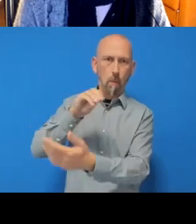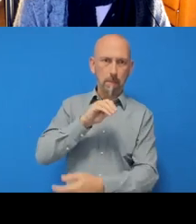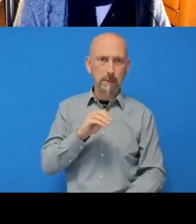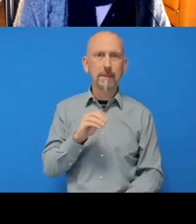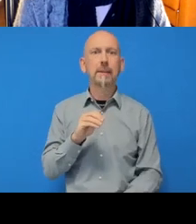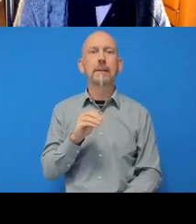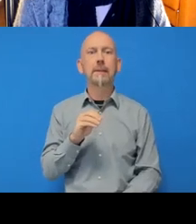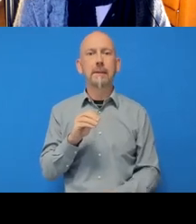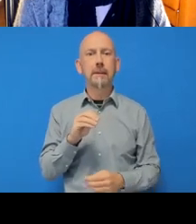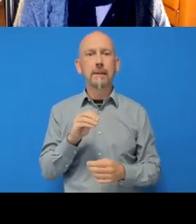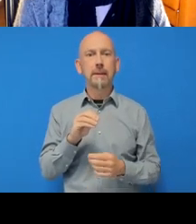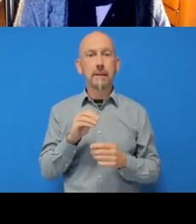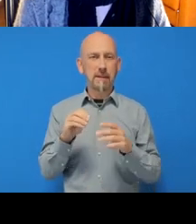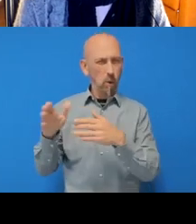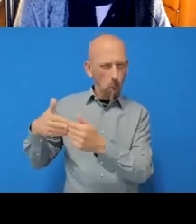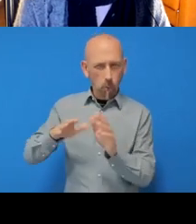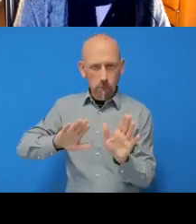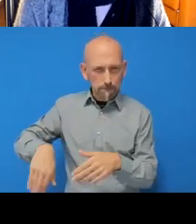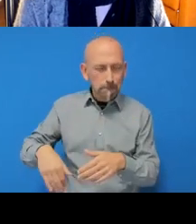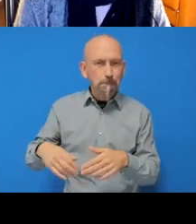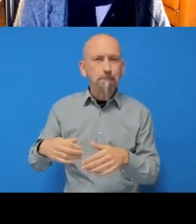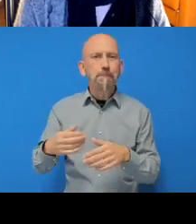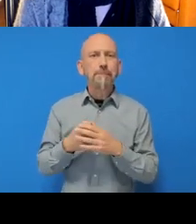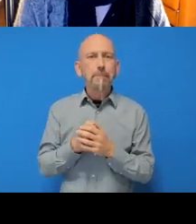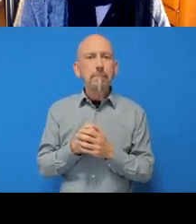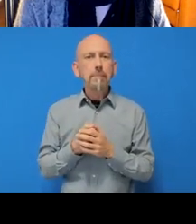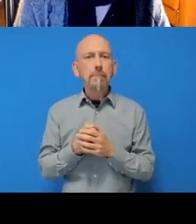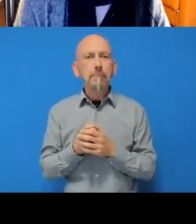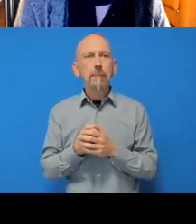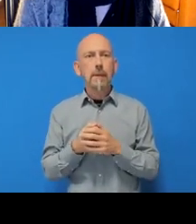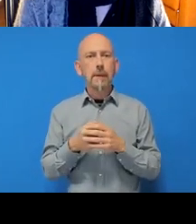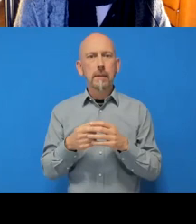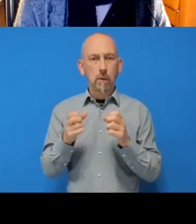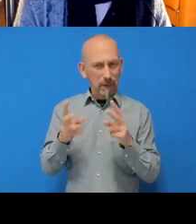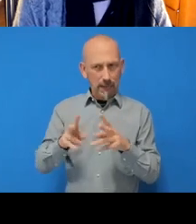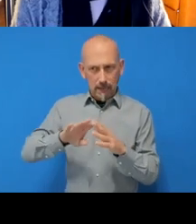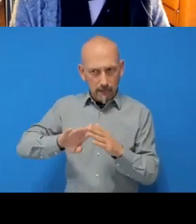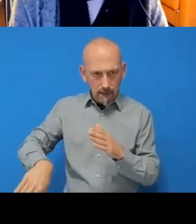close it, click ‘Apply’ and ‘Okay’, and close that.